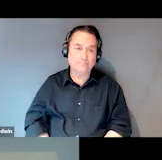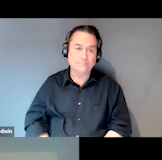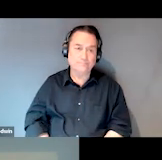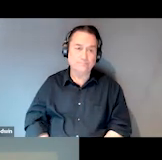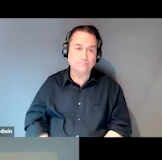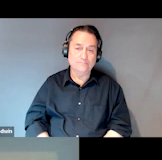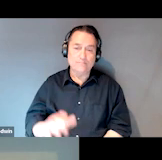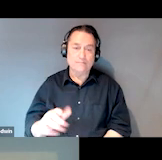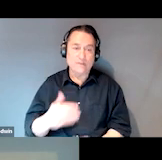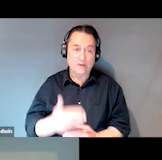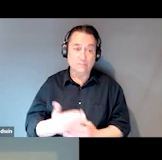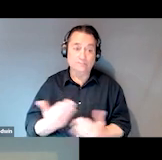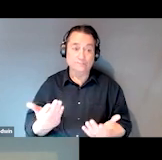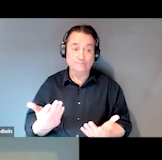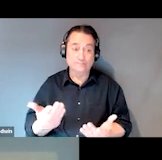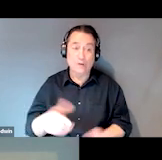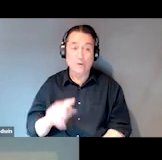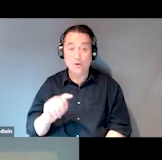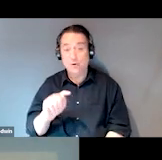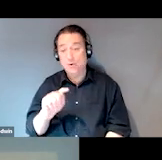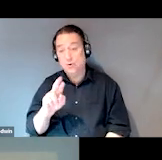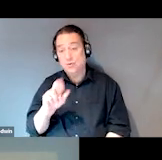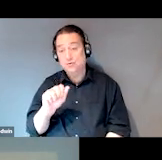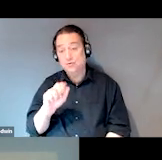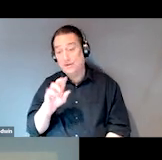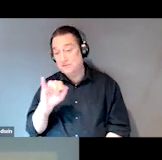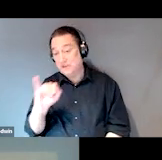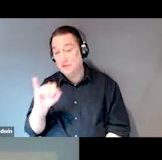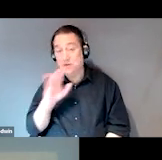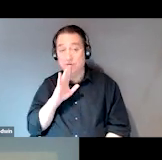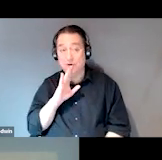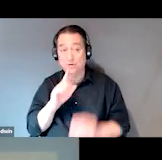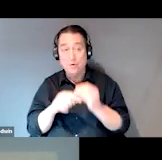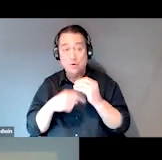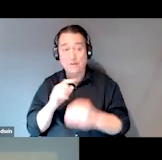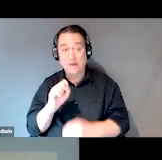And next, I will let Traci go over more about the SOAR program specifically.